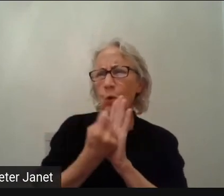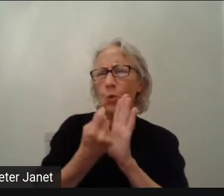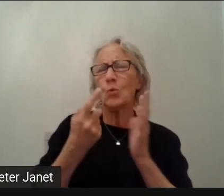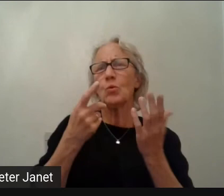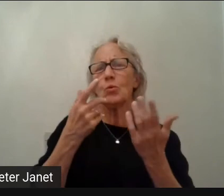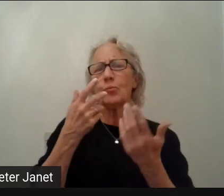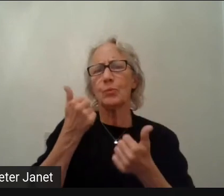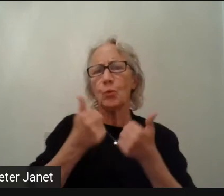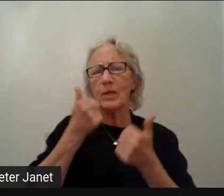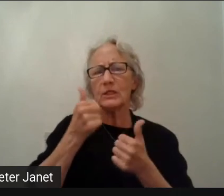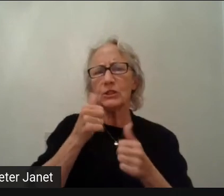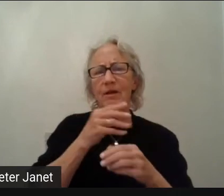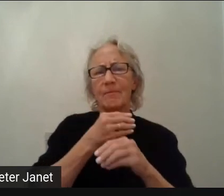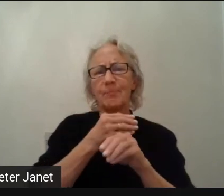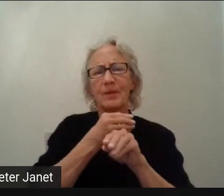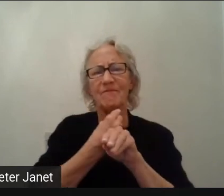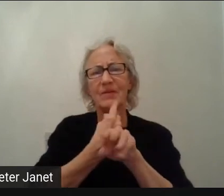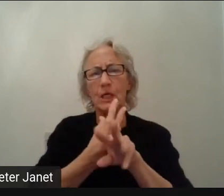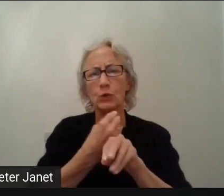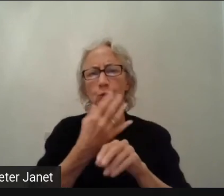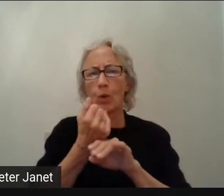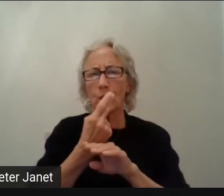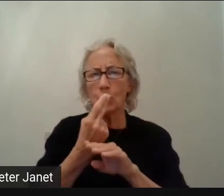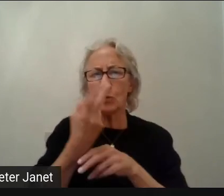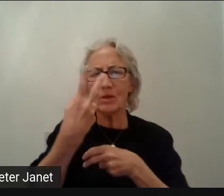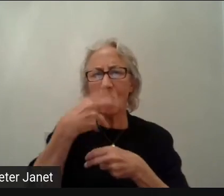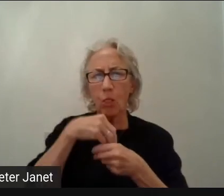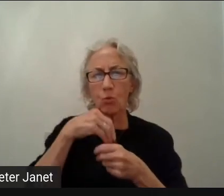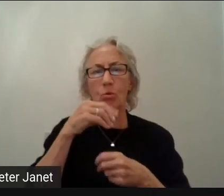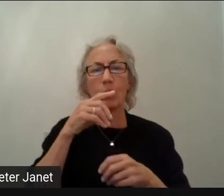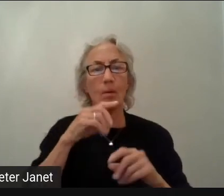Okay, let's do it but also think, what about accessibility?